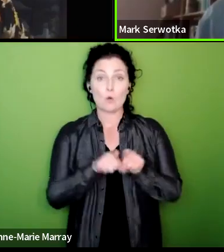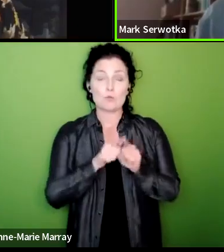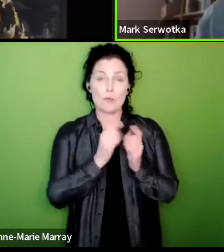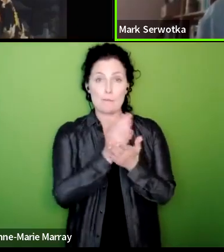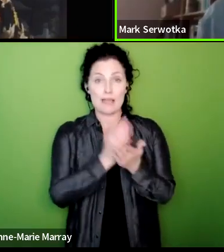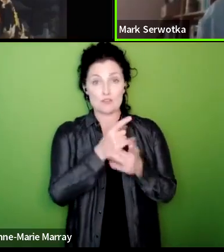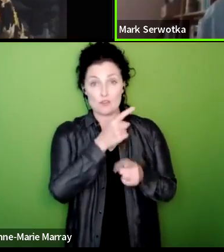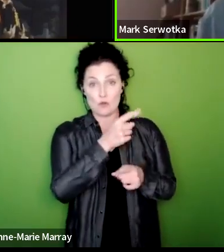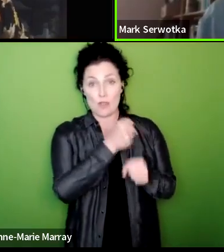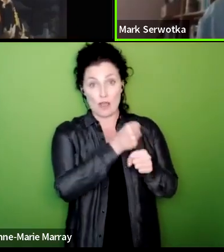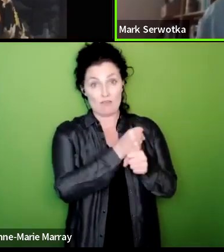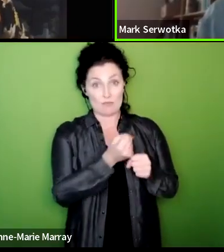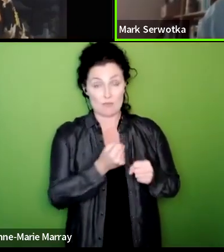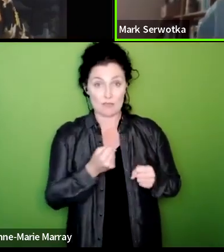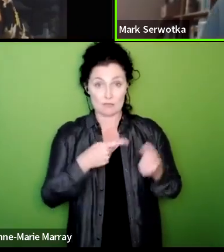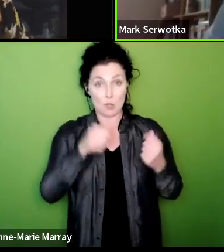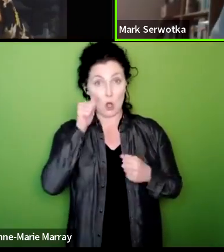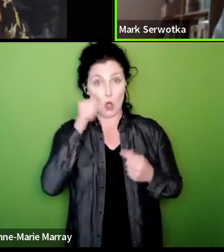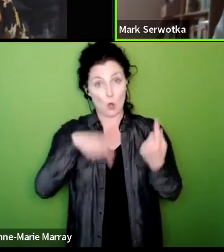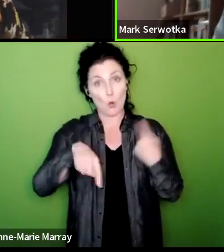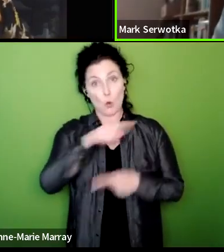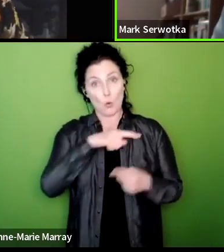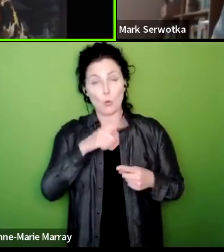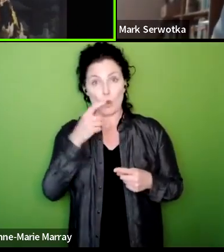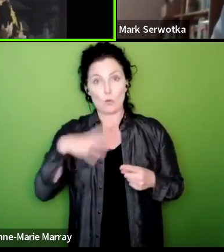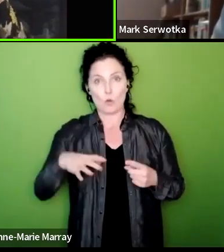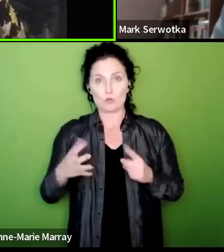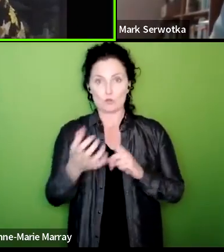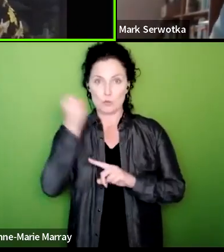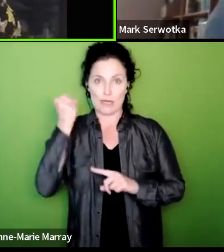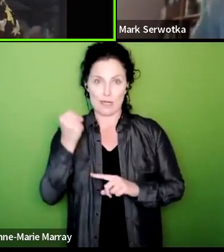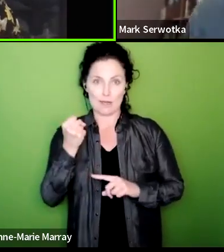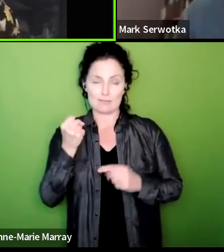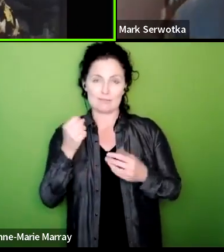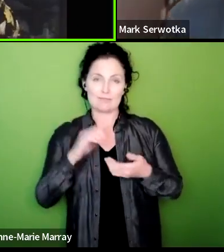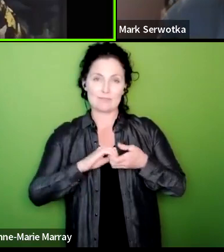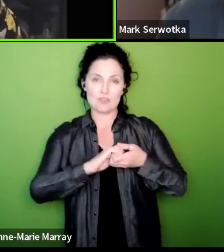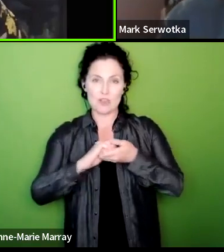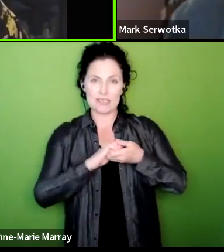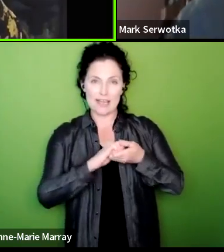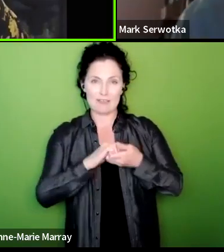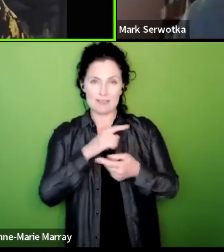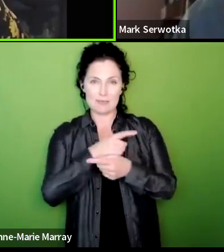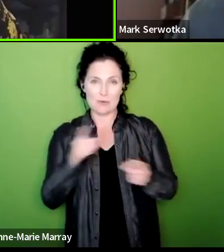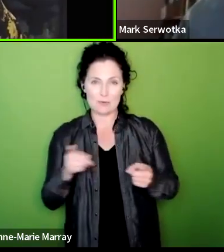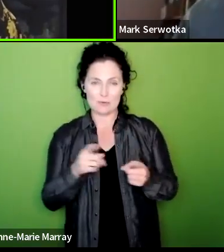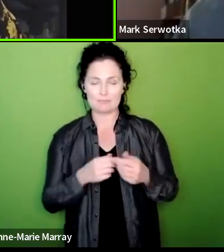to win it Fran so solidarity to everyone brilliant thank you that's a great note to finish just to